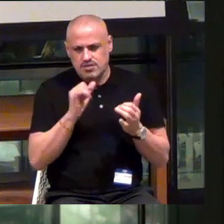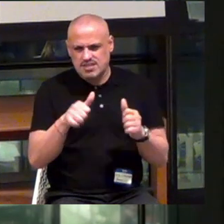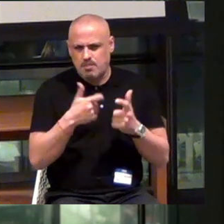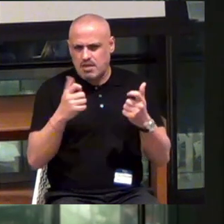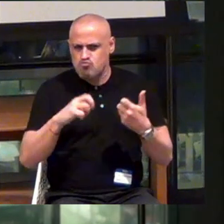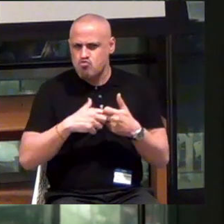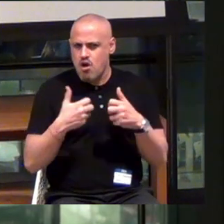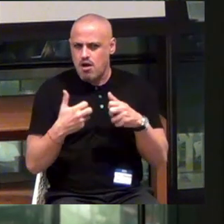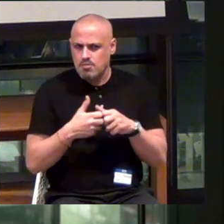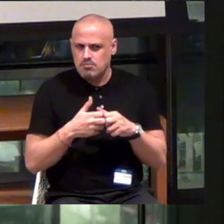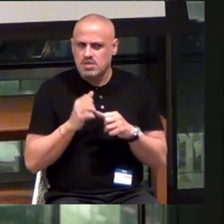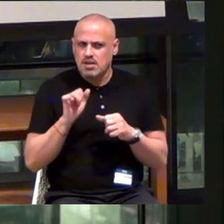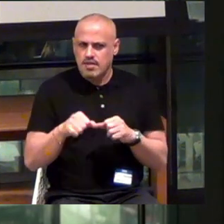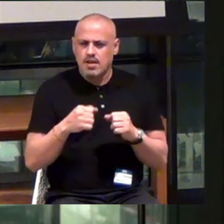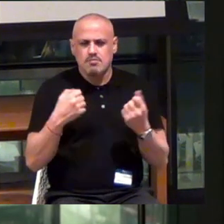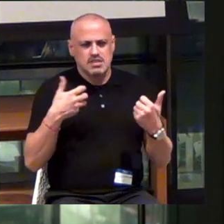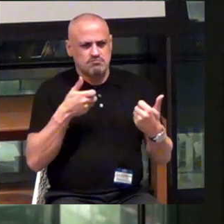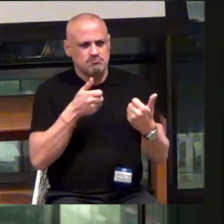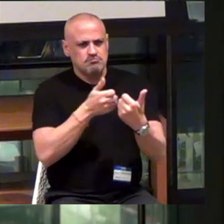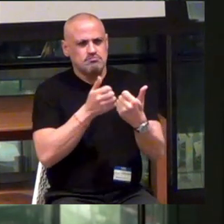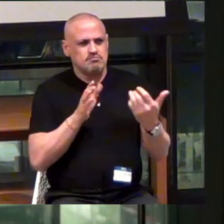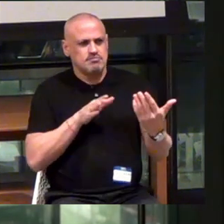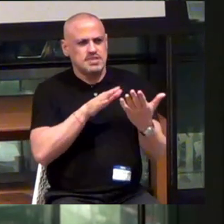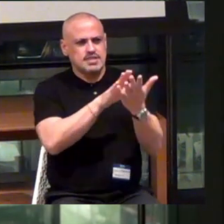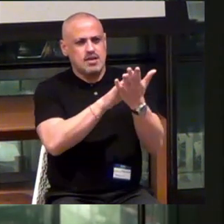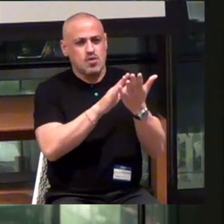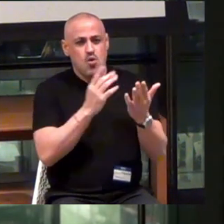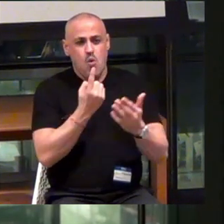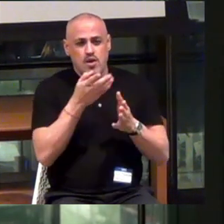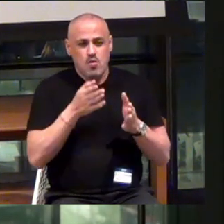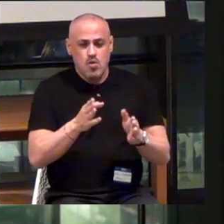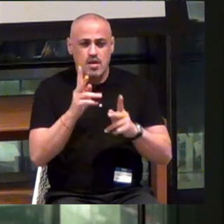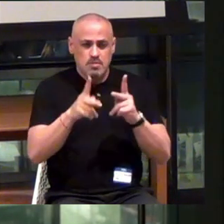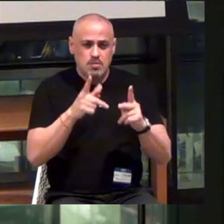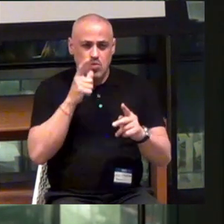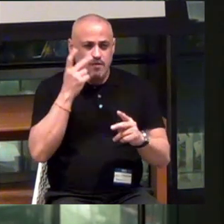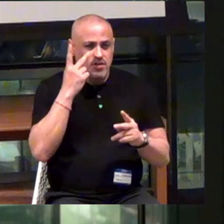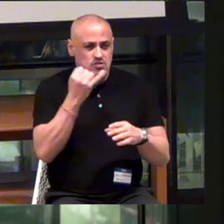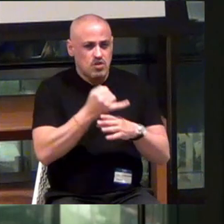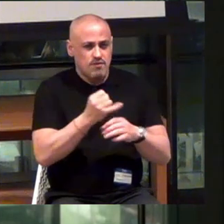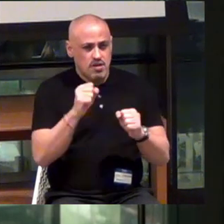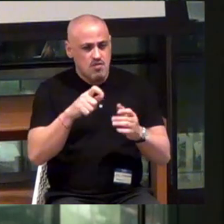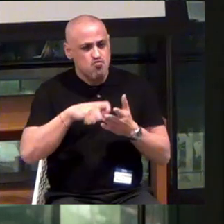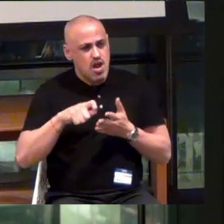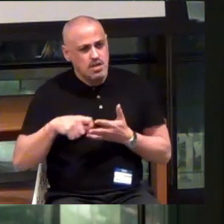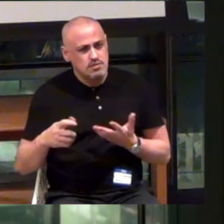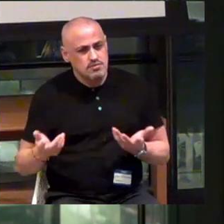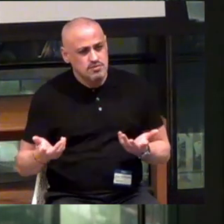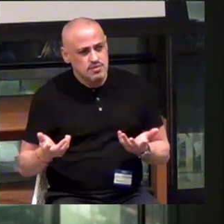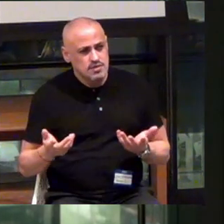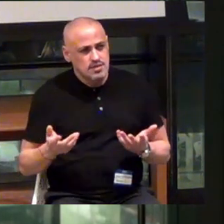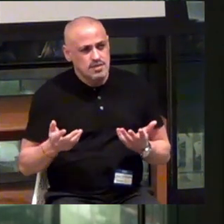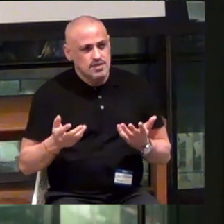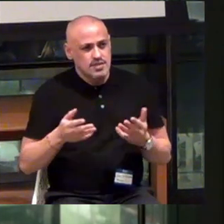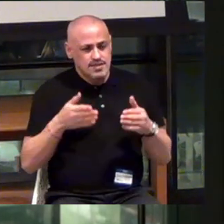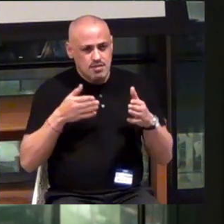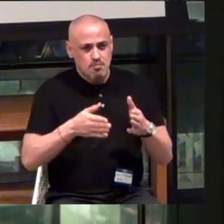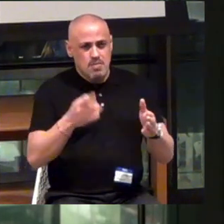That could be tackled. Because it's the only way that people who are visually impaired can write. It's the path to literacy.